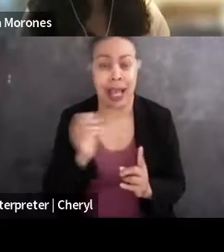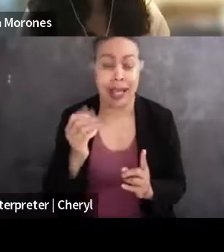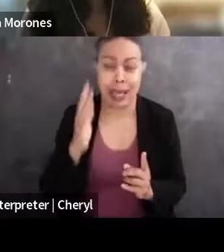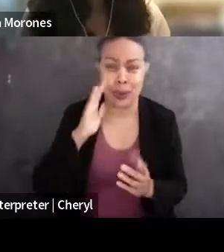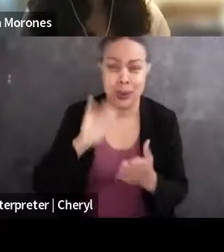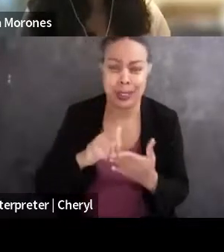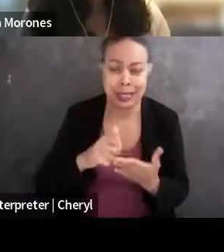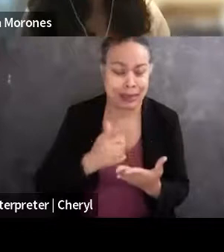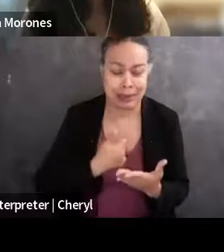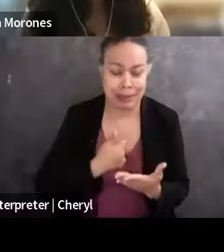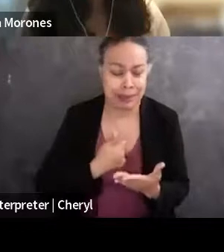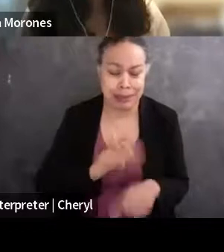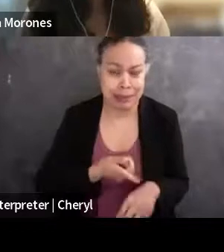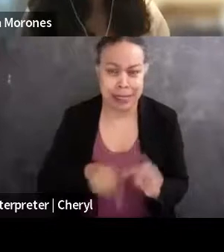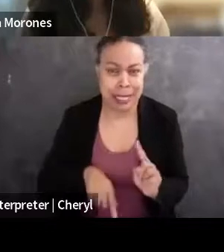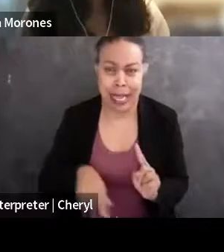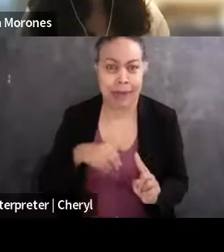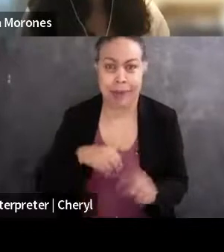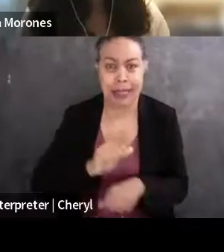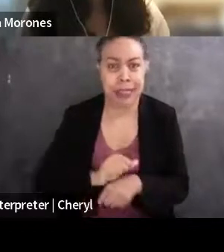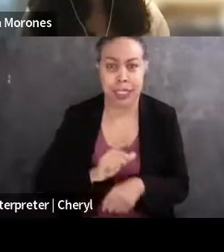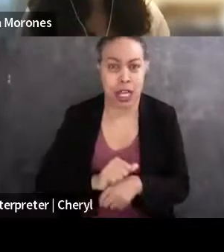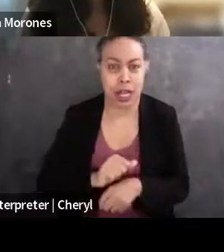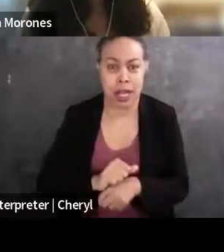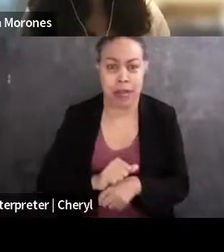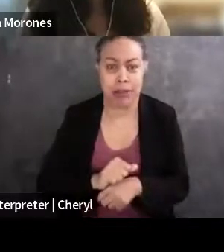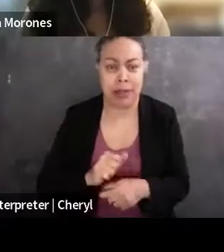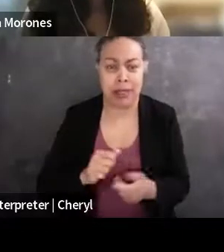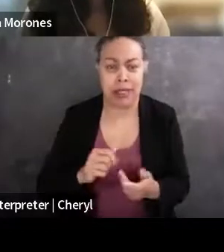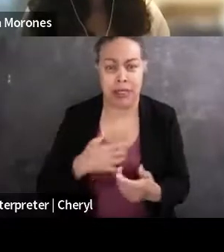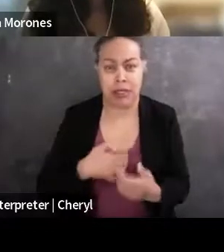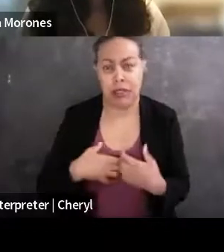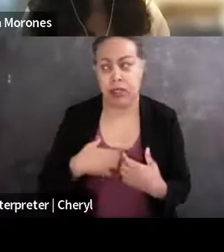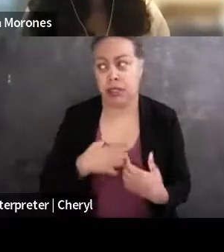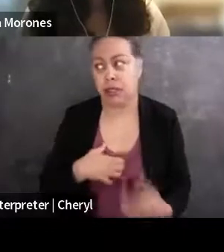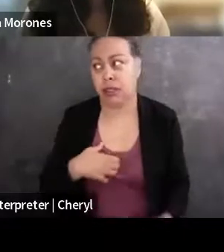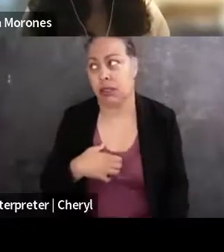that I couldn't be in a job that I was, you know, miserable at, even if I was making a lot of money,